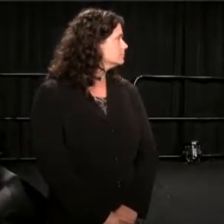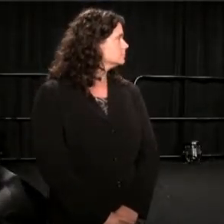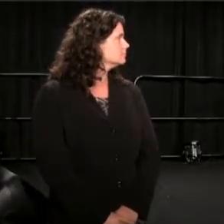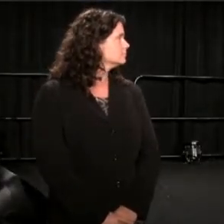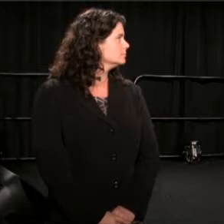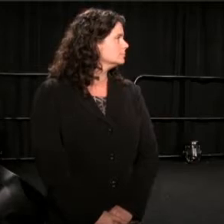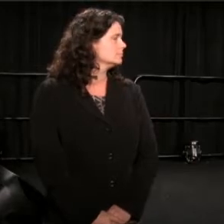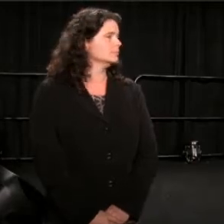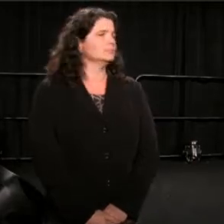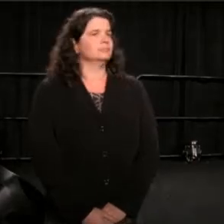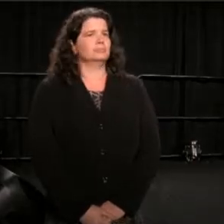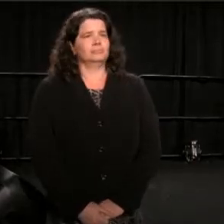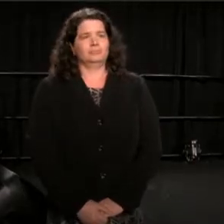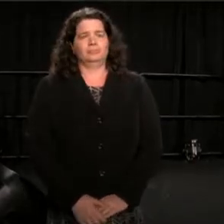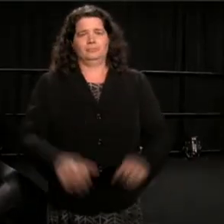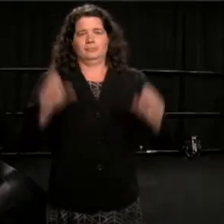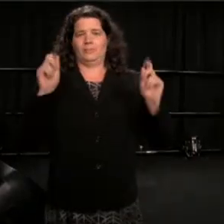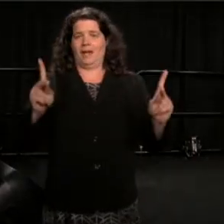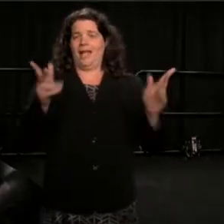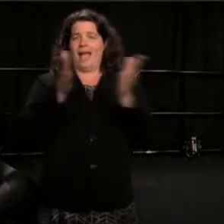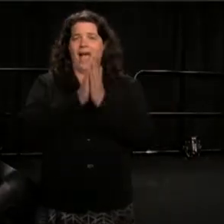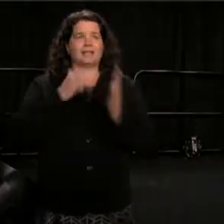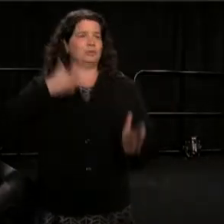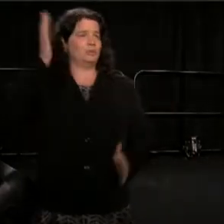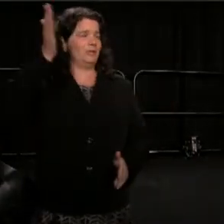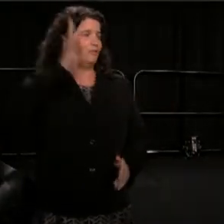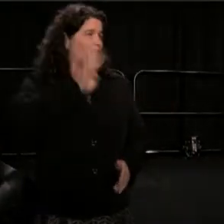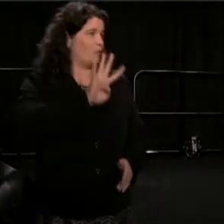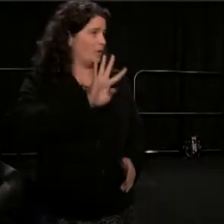OK. So they asked me to speak for 45 minutes.